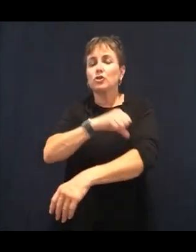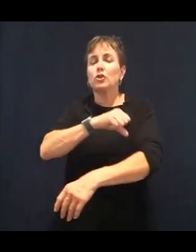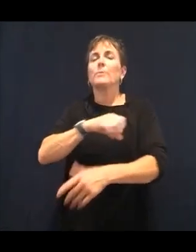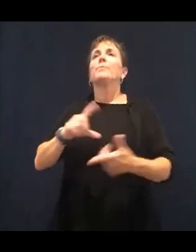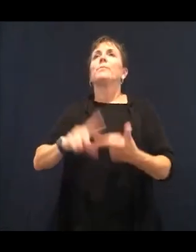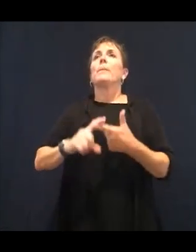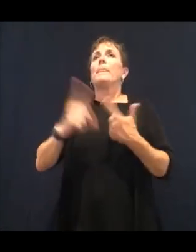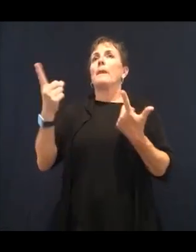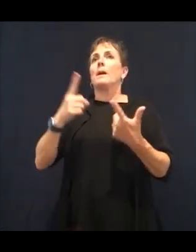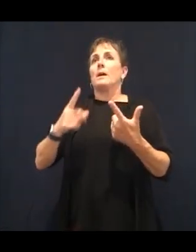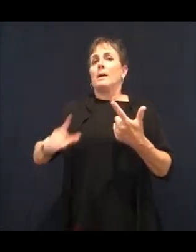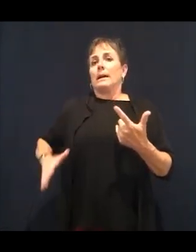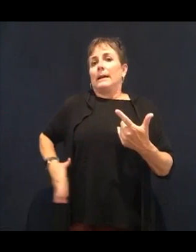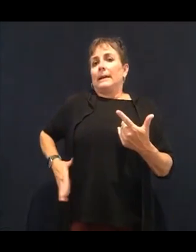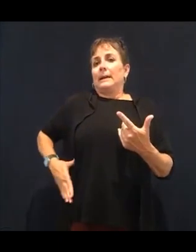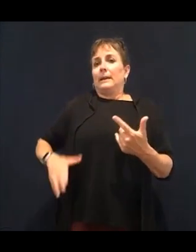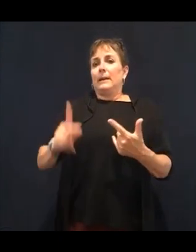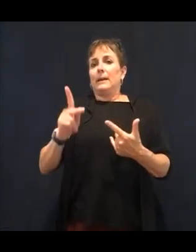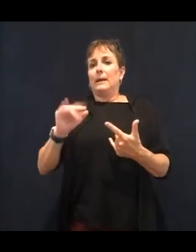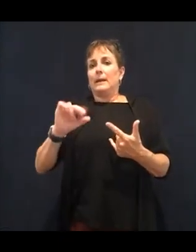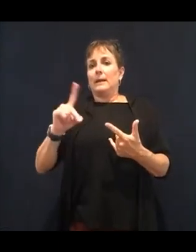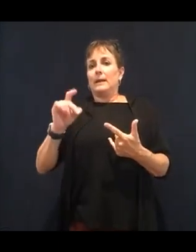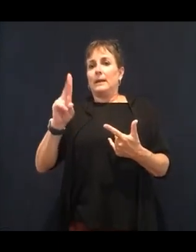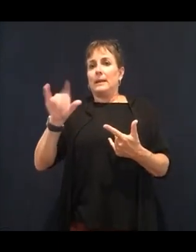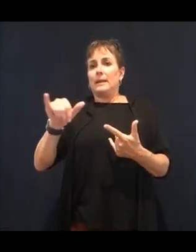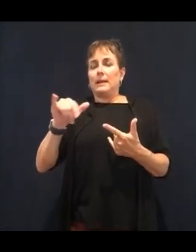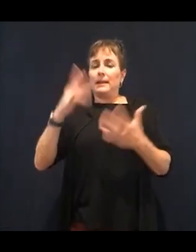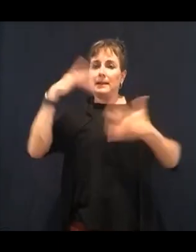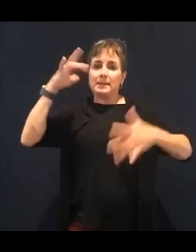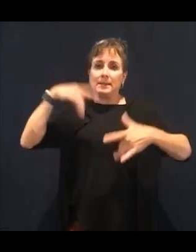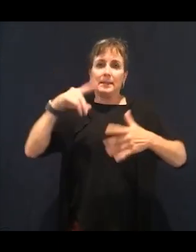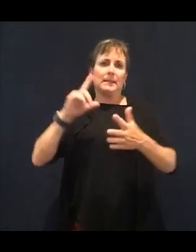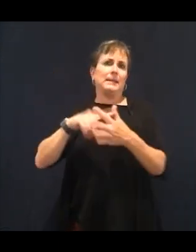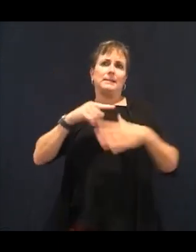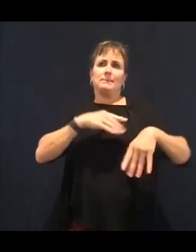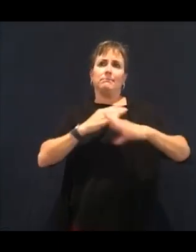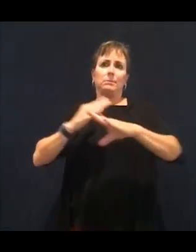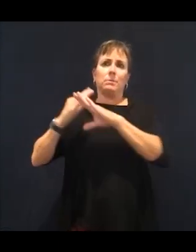our retina. When we are dehydrated and we eat